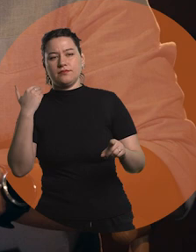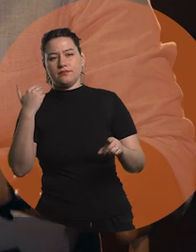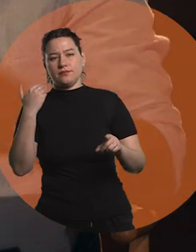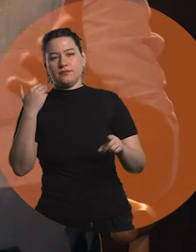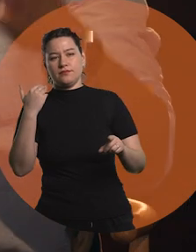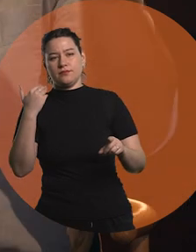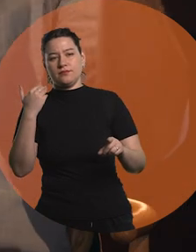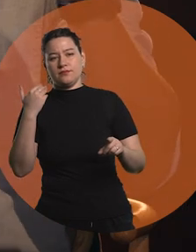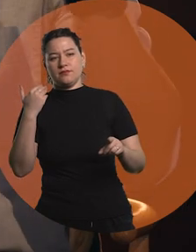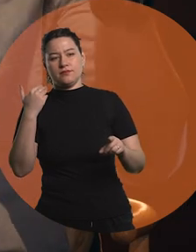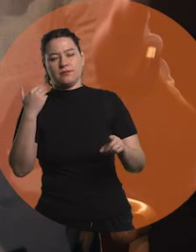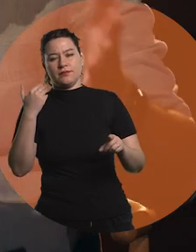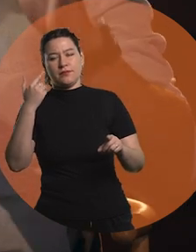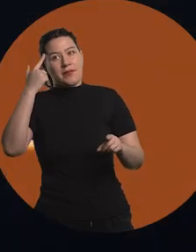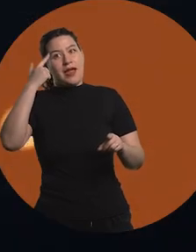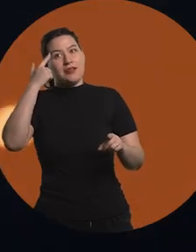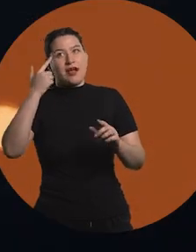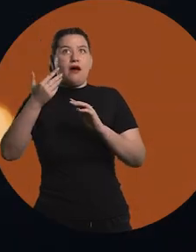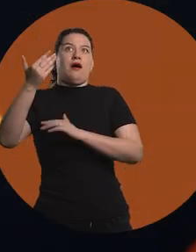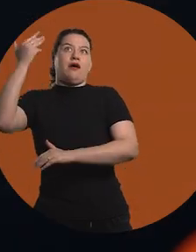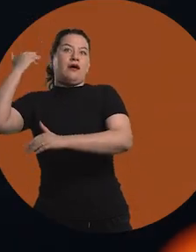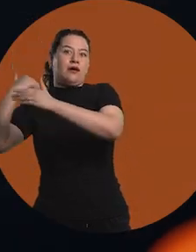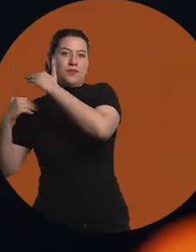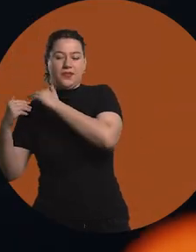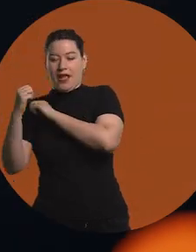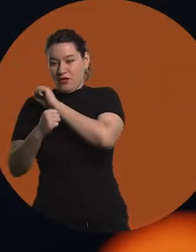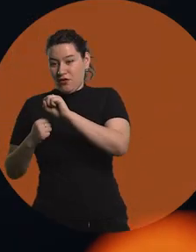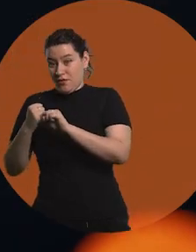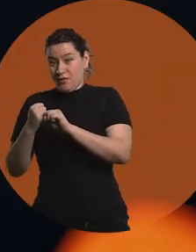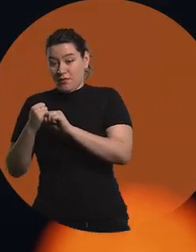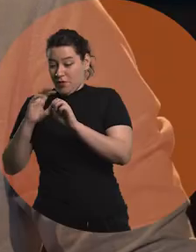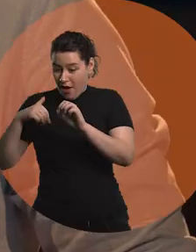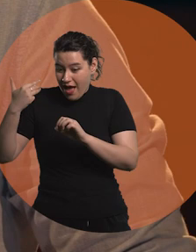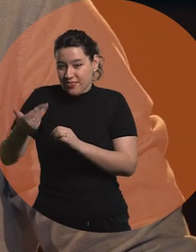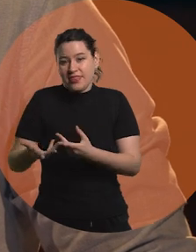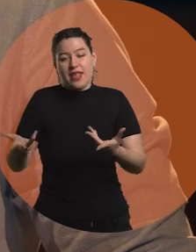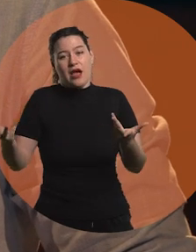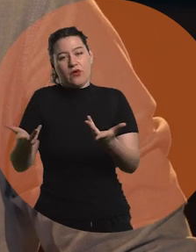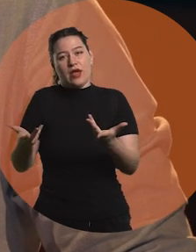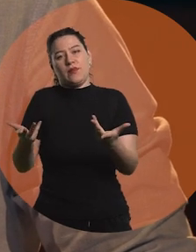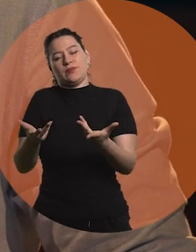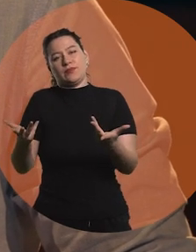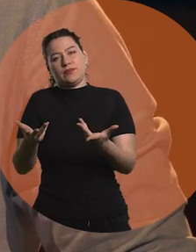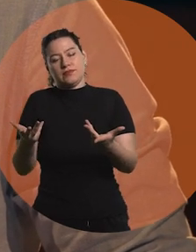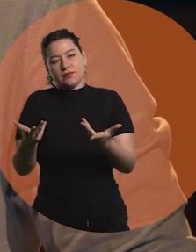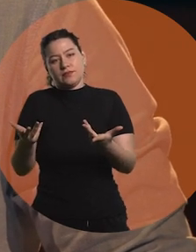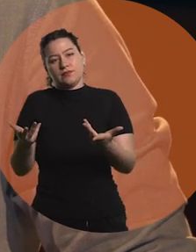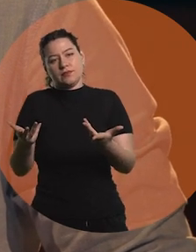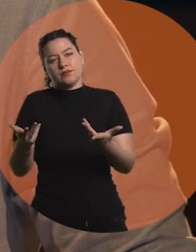which I imagine look like a long time ago from a distance, from those early years until now,